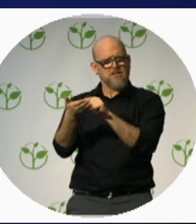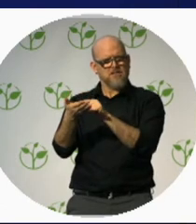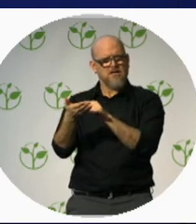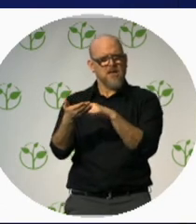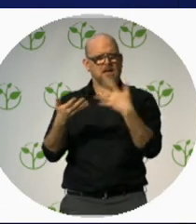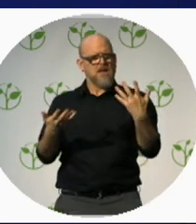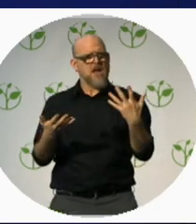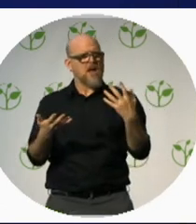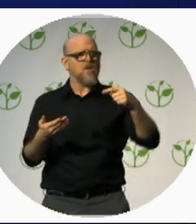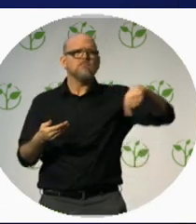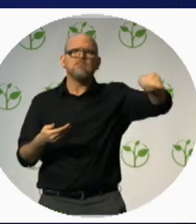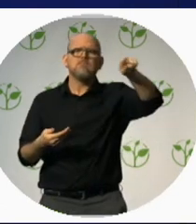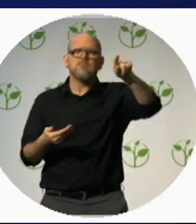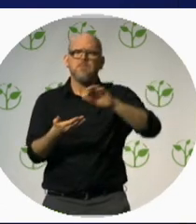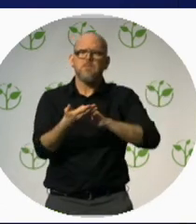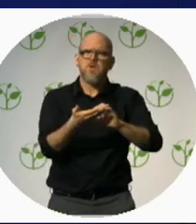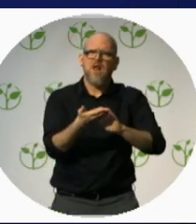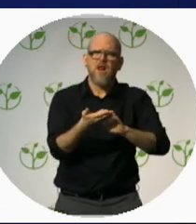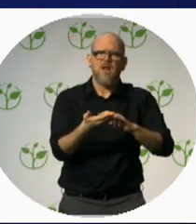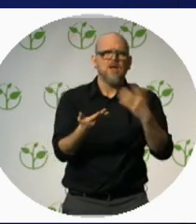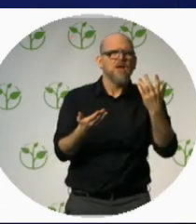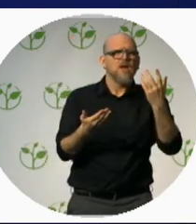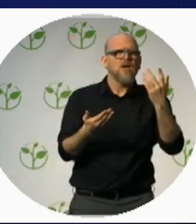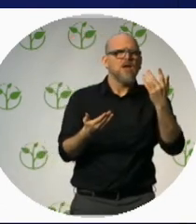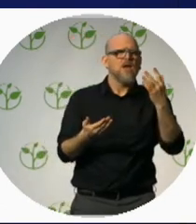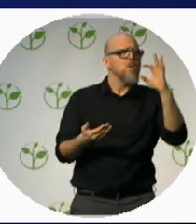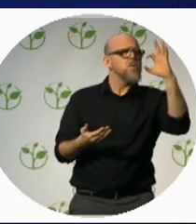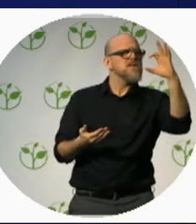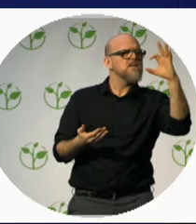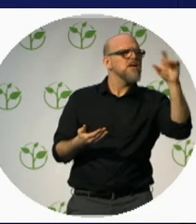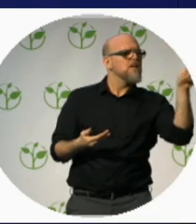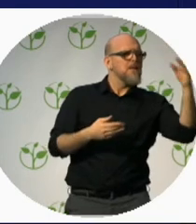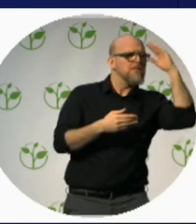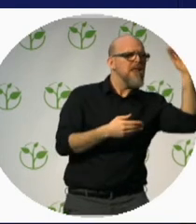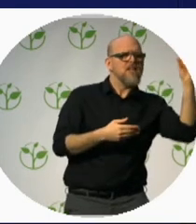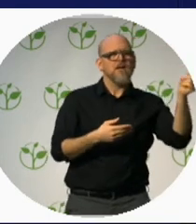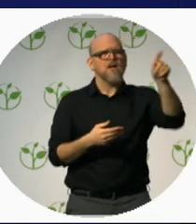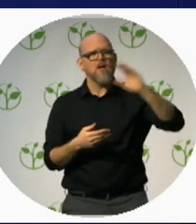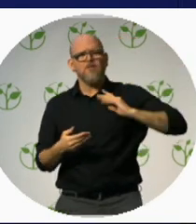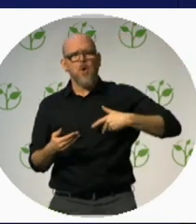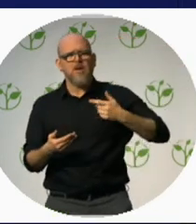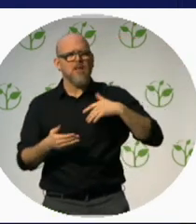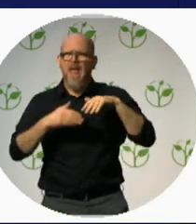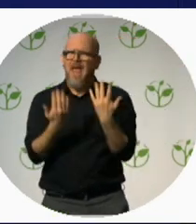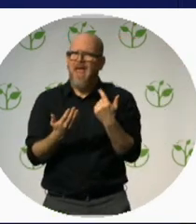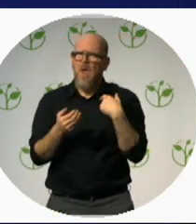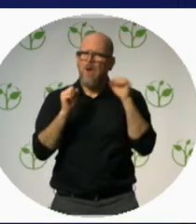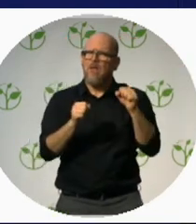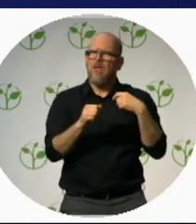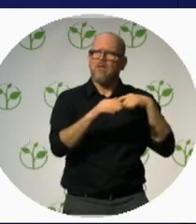Because words do have power to make change or to stop change. Which will it be?